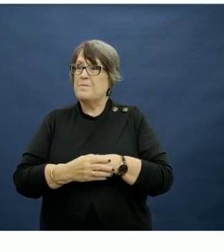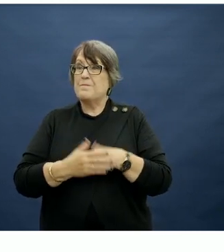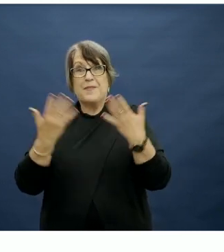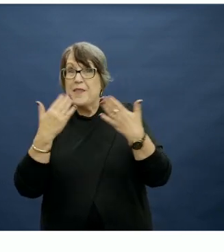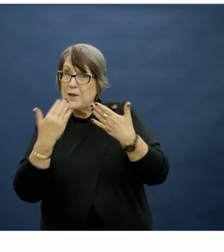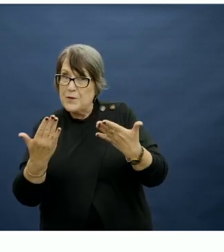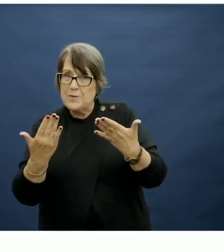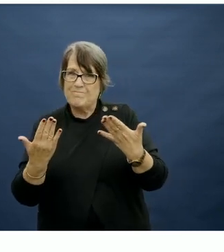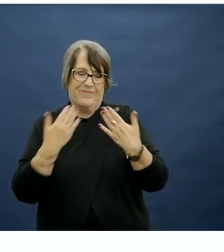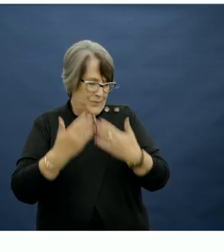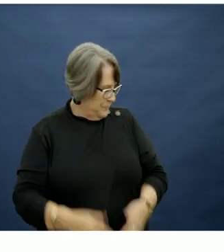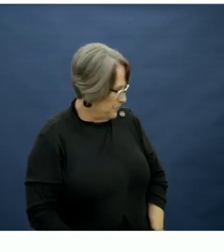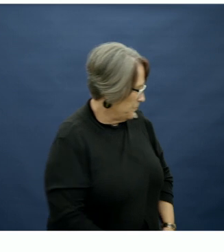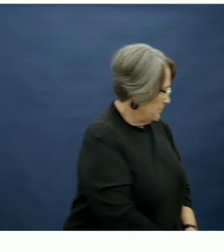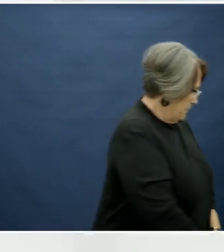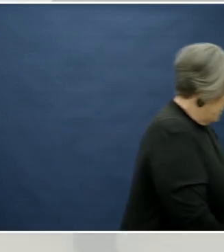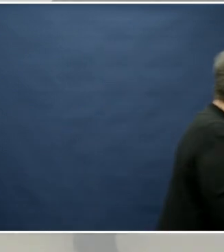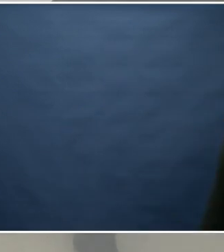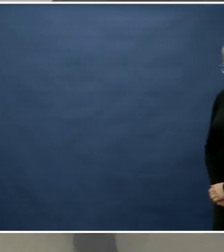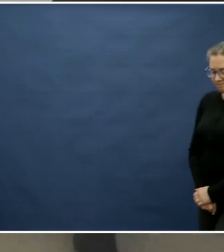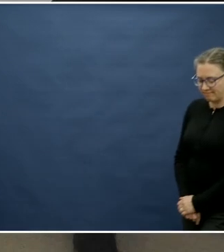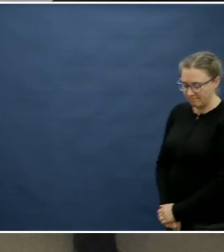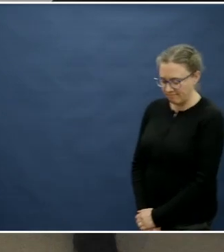Thank you, Rebecca.